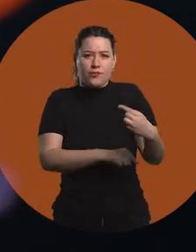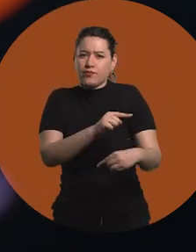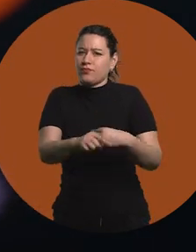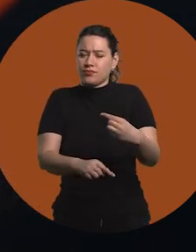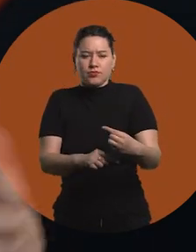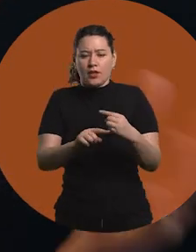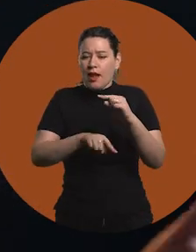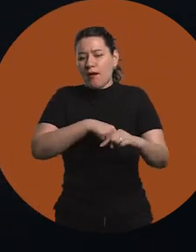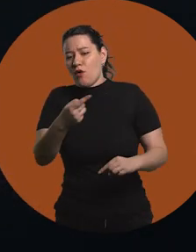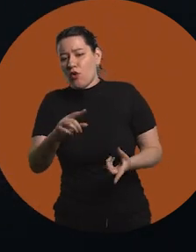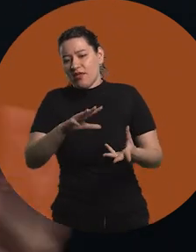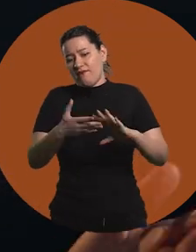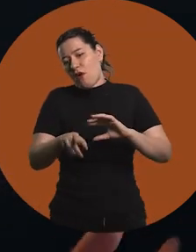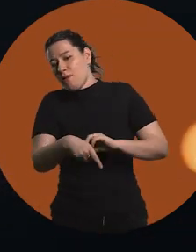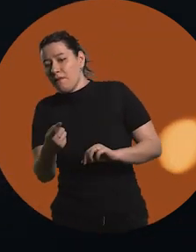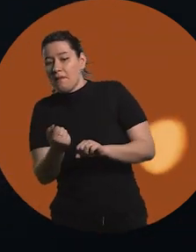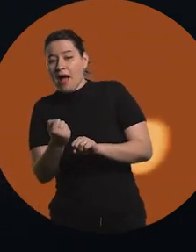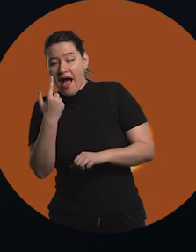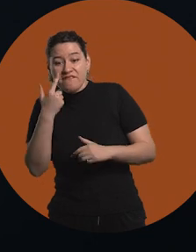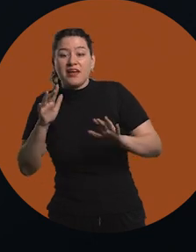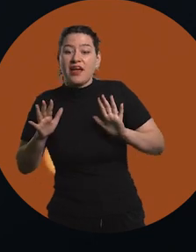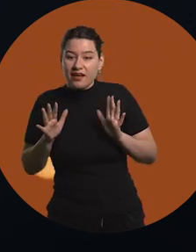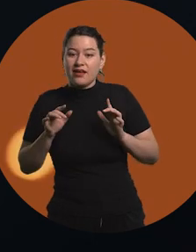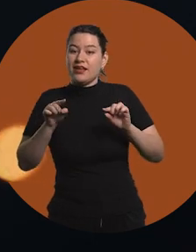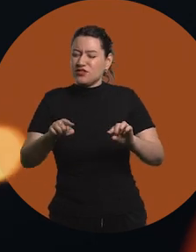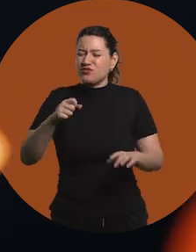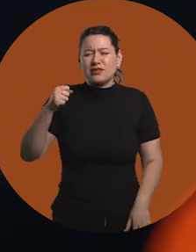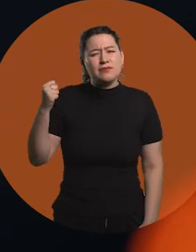and I'll move on to the next thing I have to do".